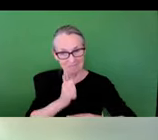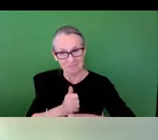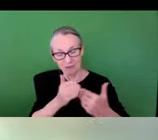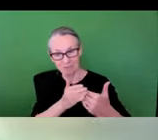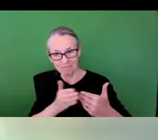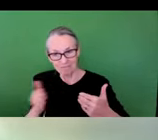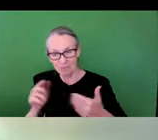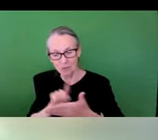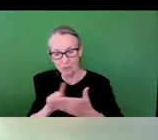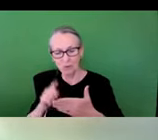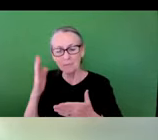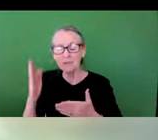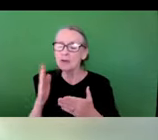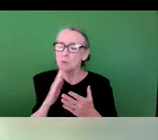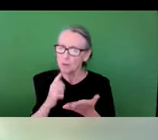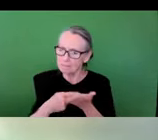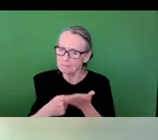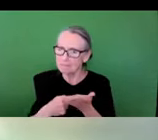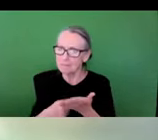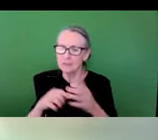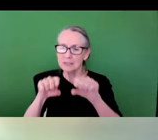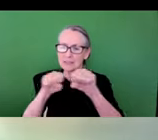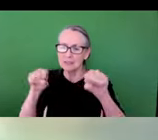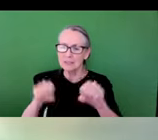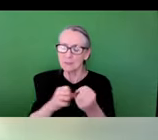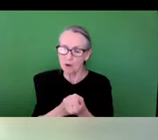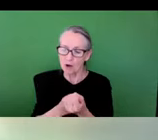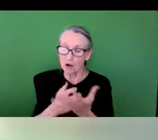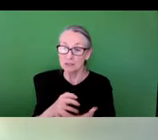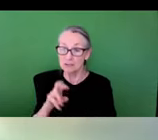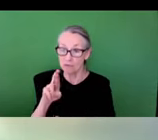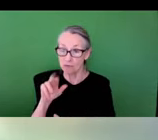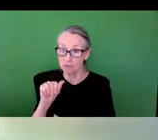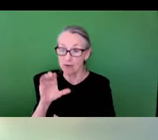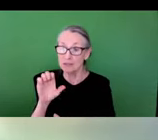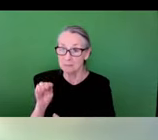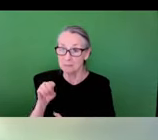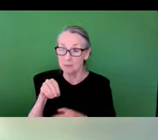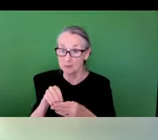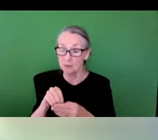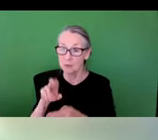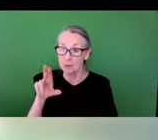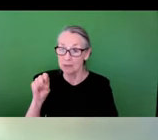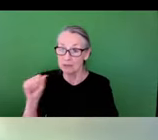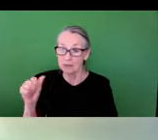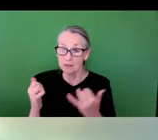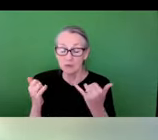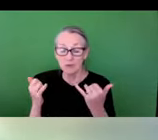Although we are more frequently discussing systemic causes of racism in the U.S. these days, we rarely talk about the inequities